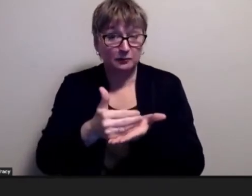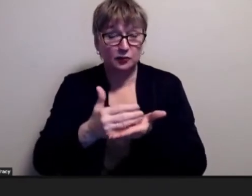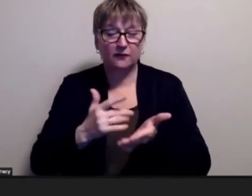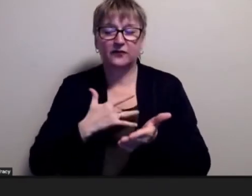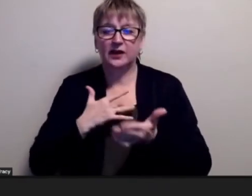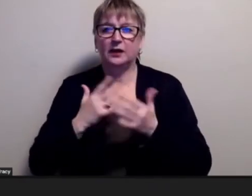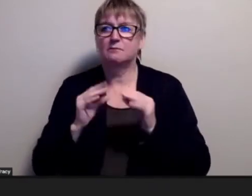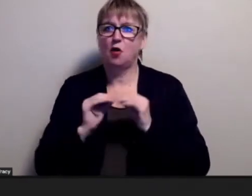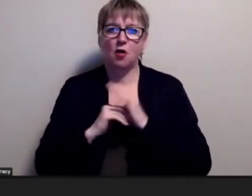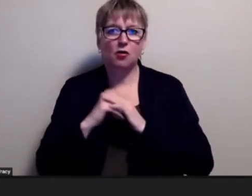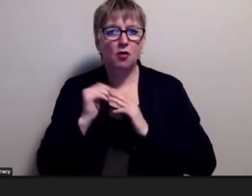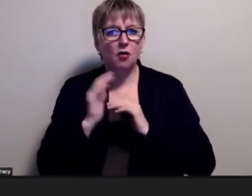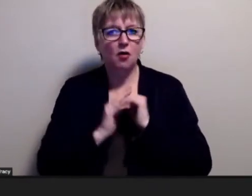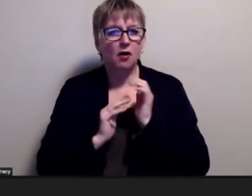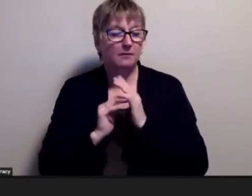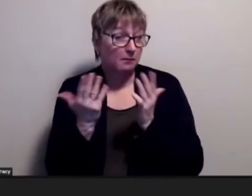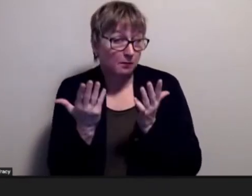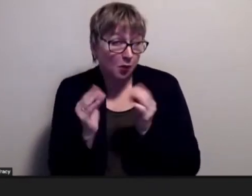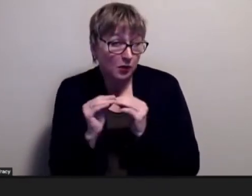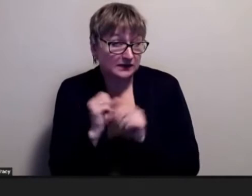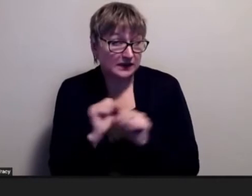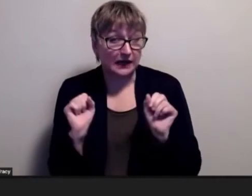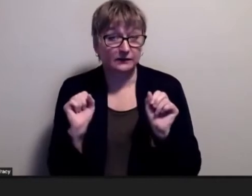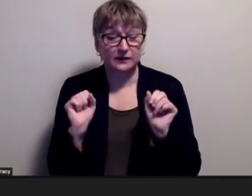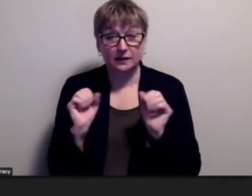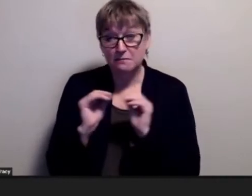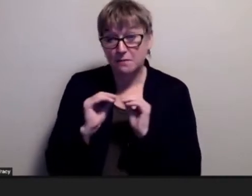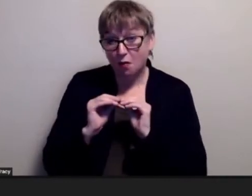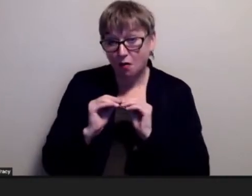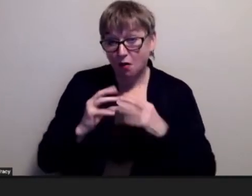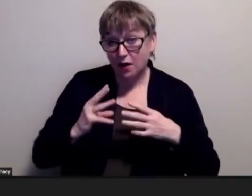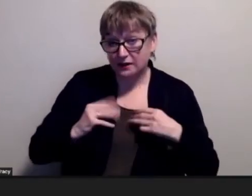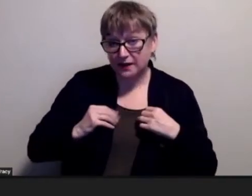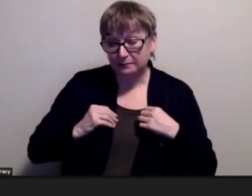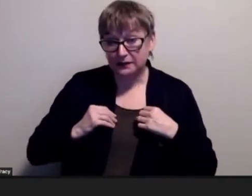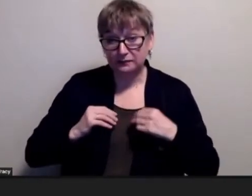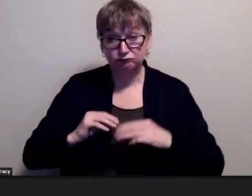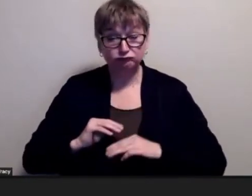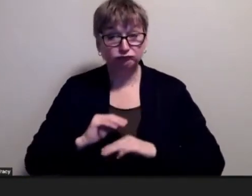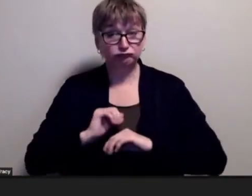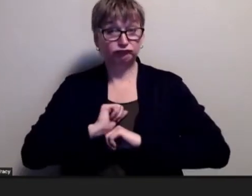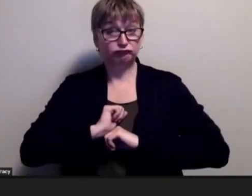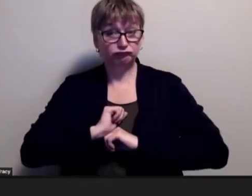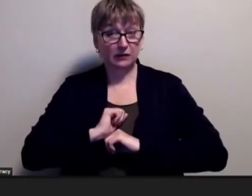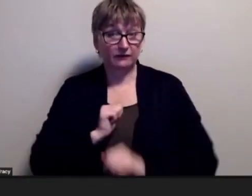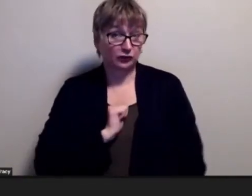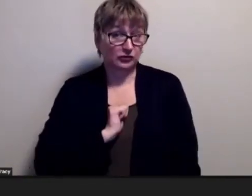little bit safer a little bit more accepting of yourself because when when you accept